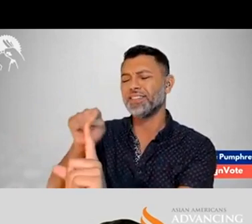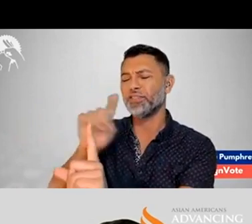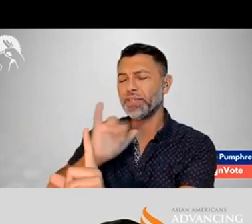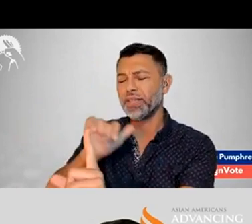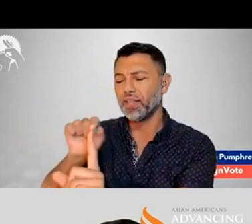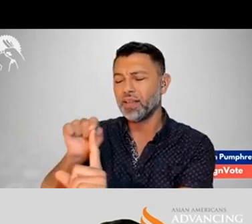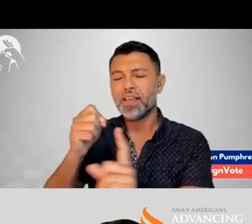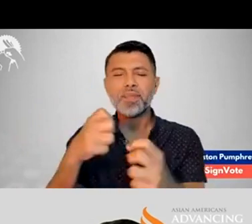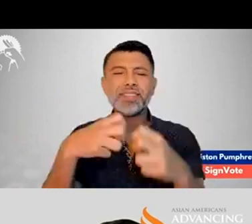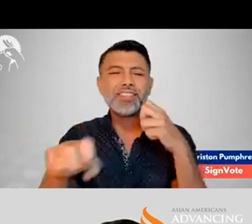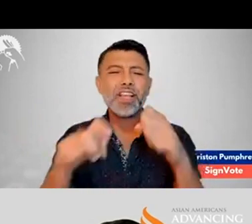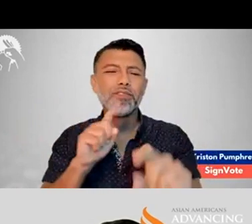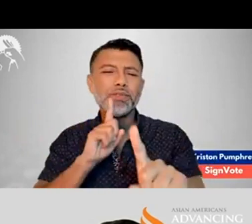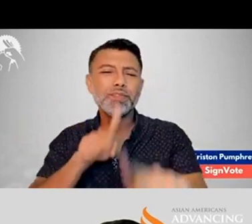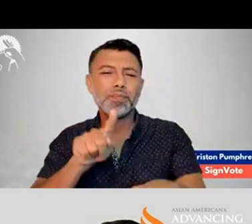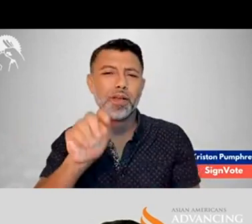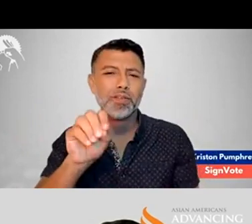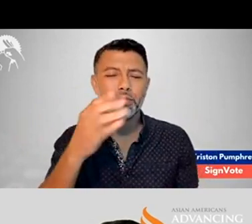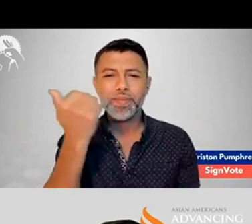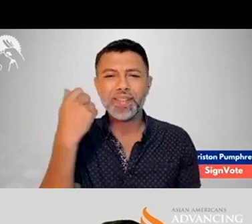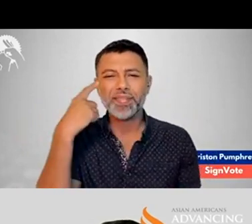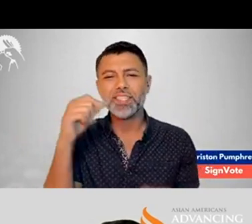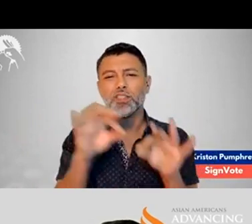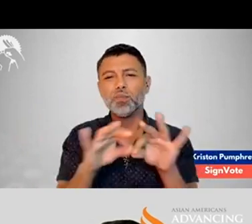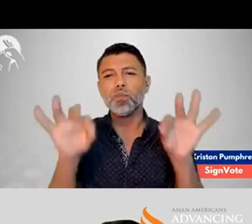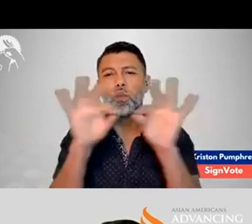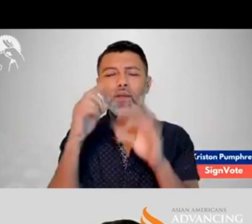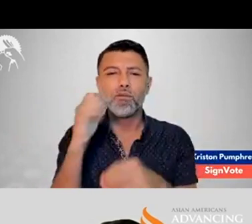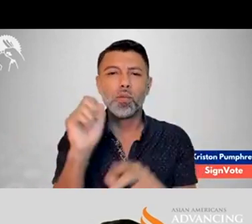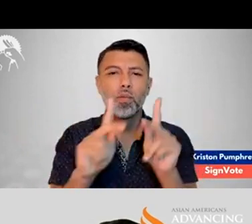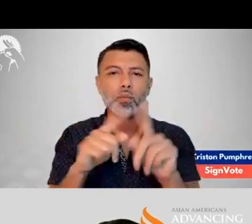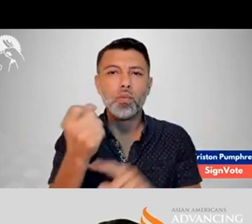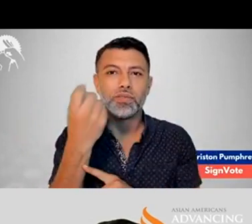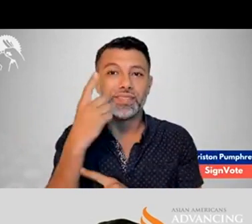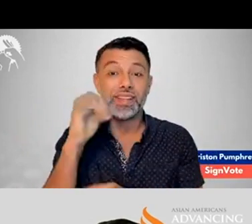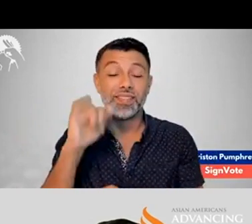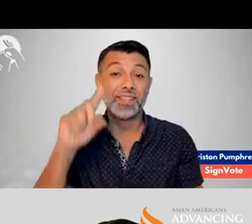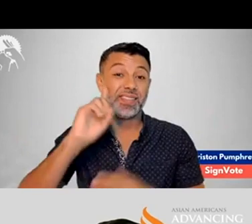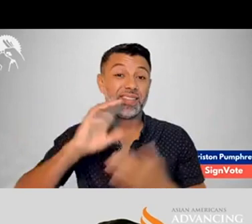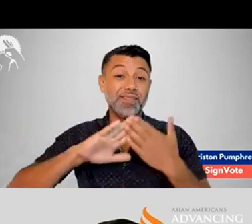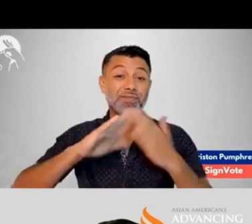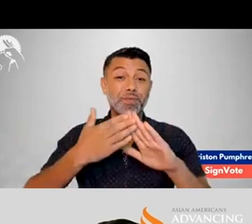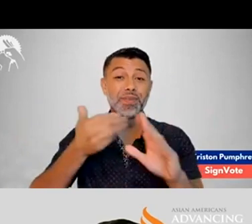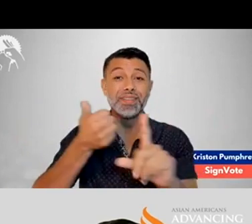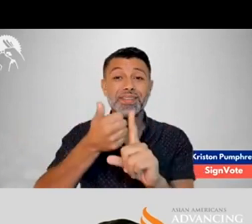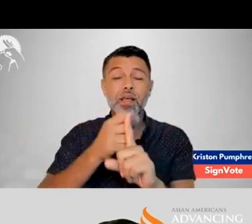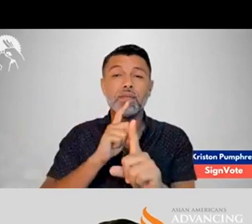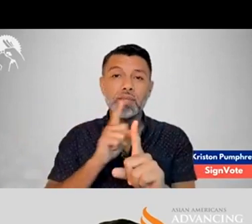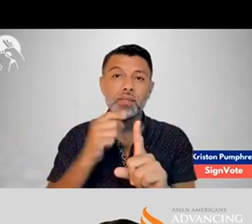And you know, accessibility is the issue. It's difficult to respond to, because it's important for people to understand that the